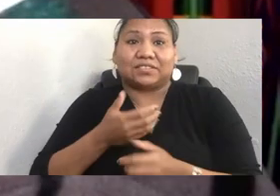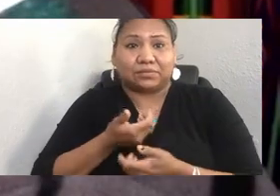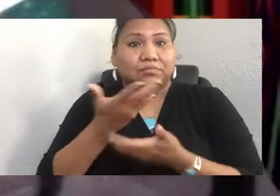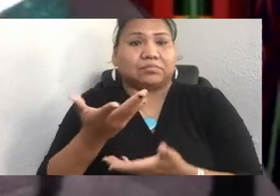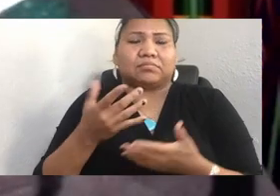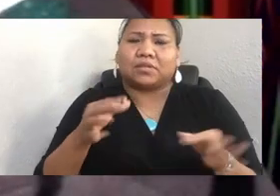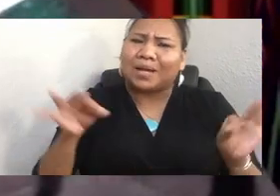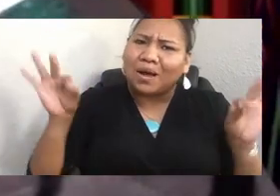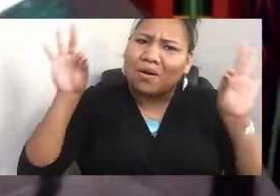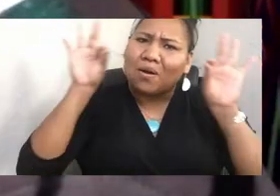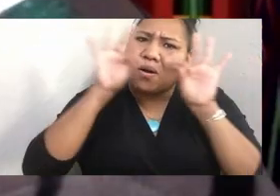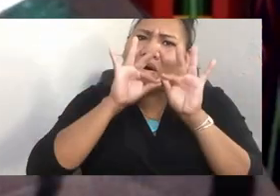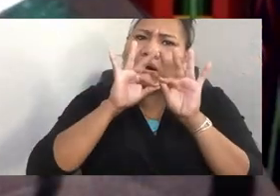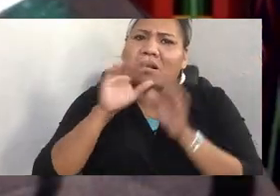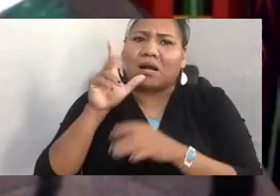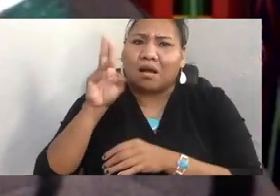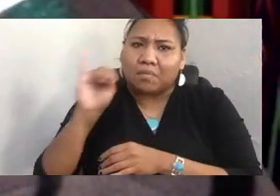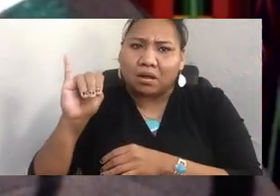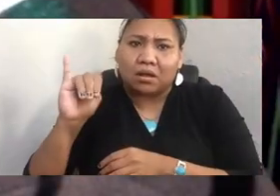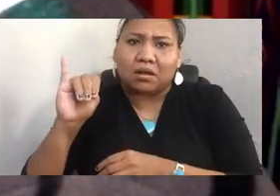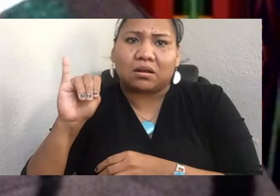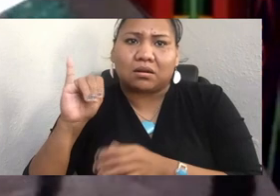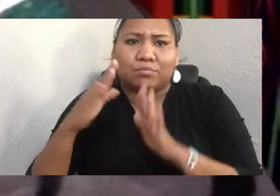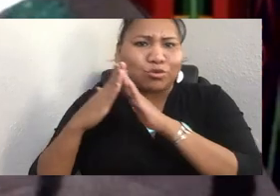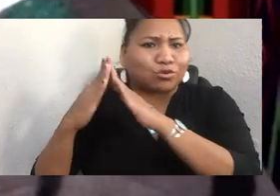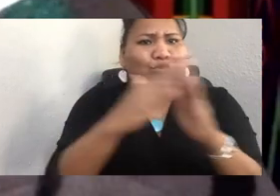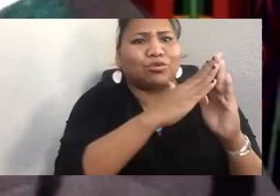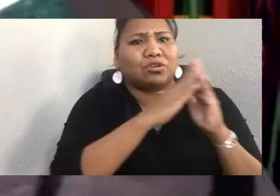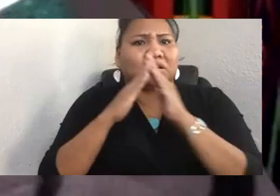carrying forward traditional culture and song and dance.